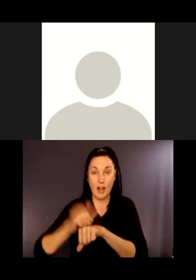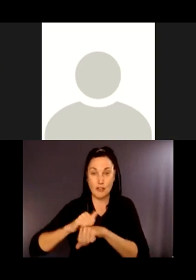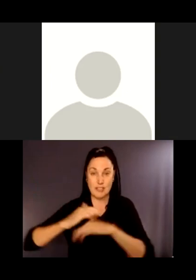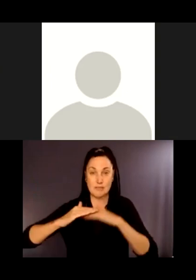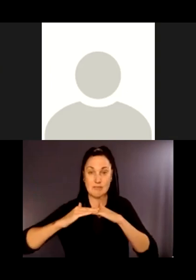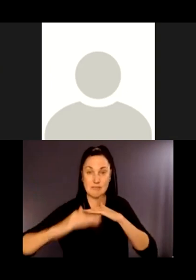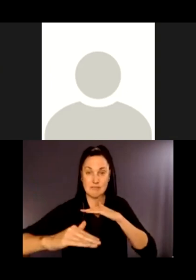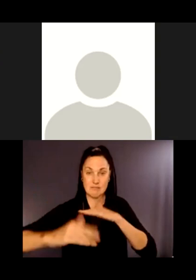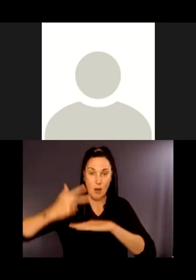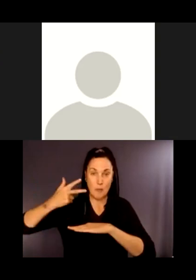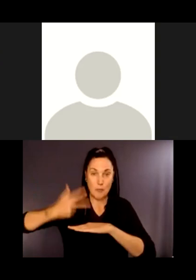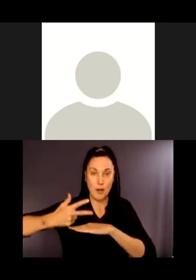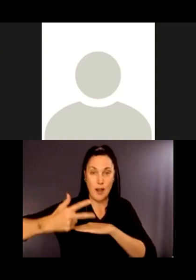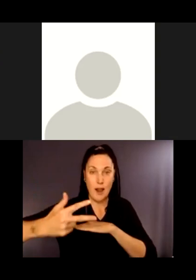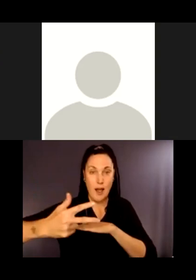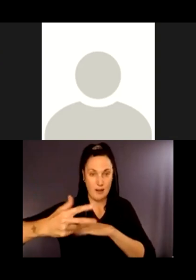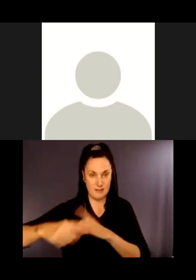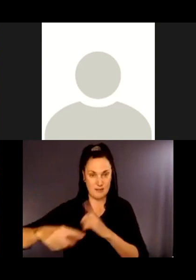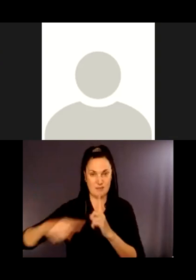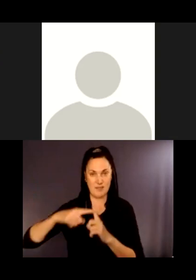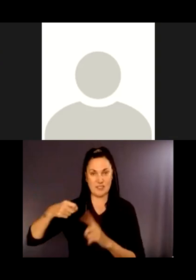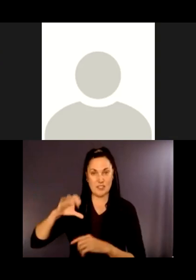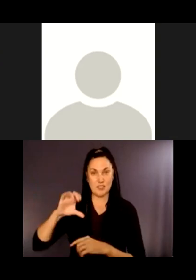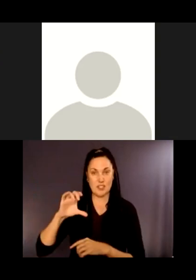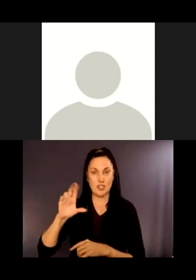There's a curb that curves around to the right.